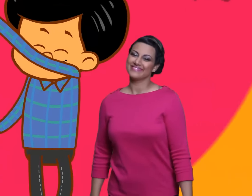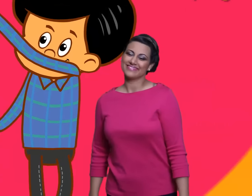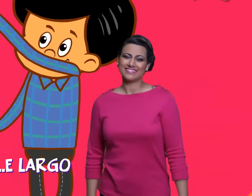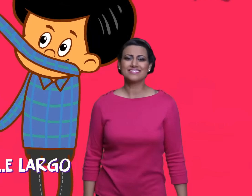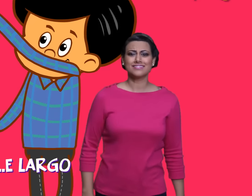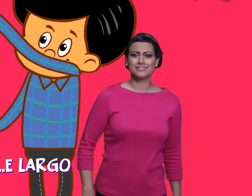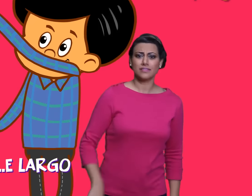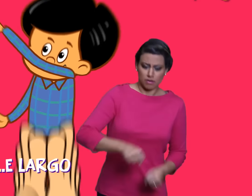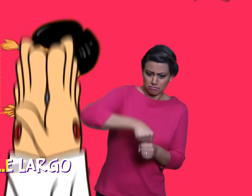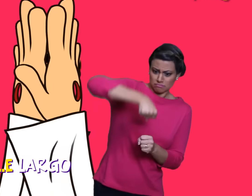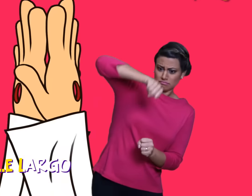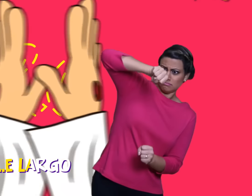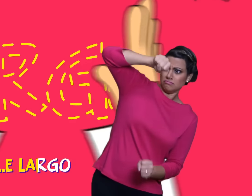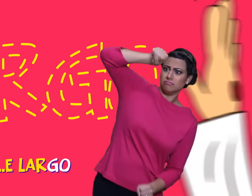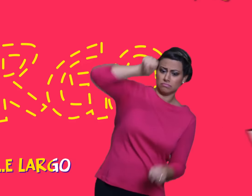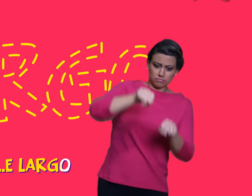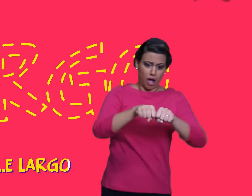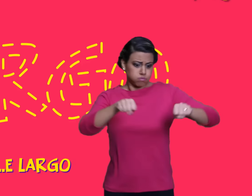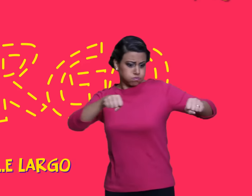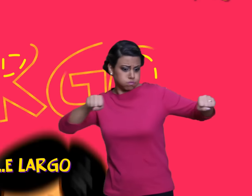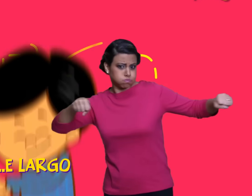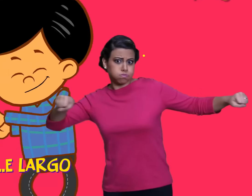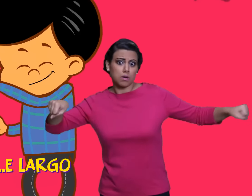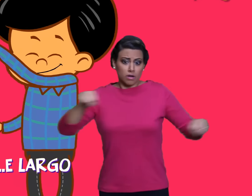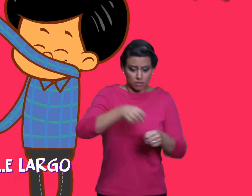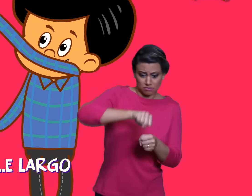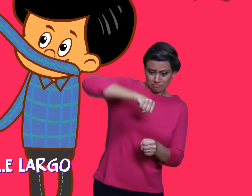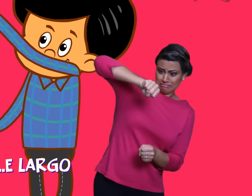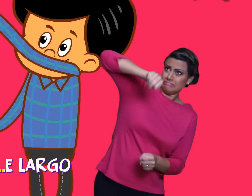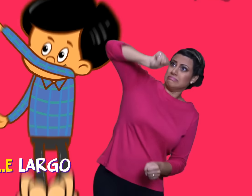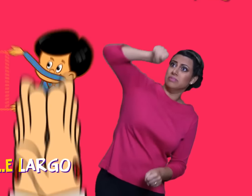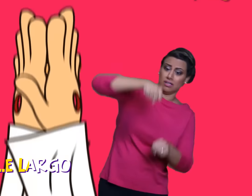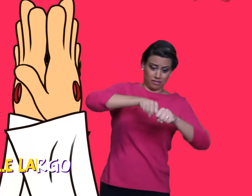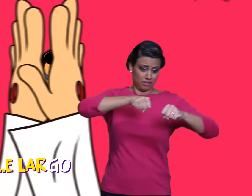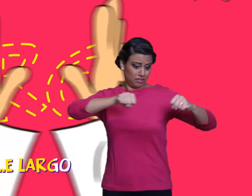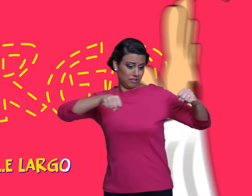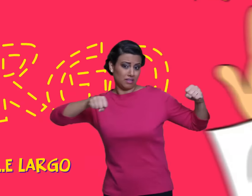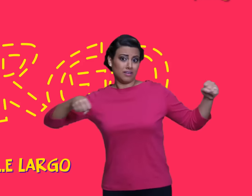… AND WIDE